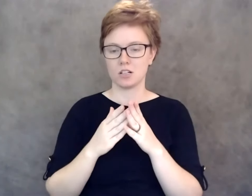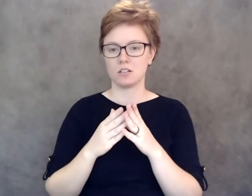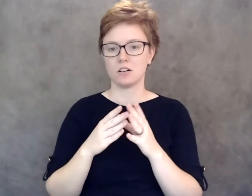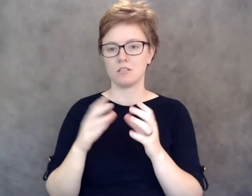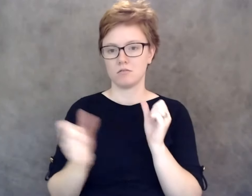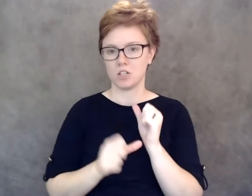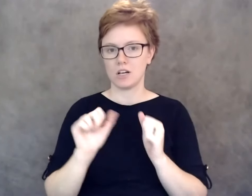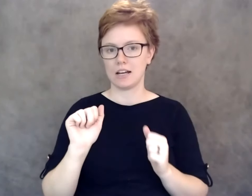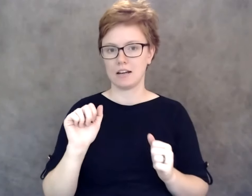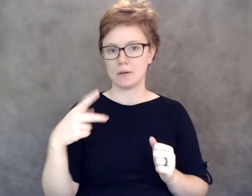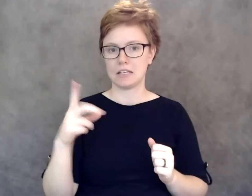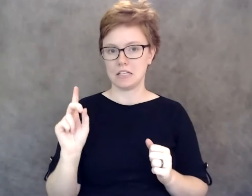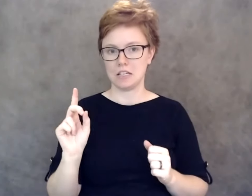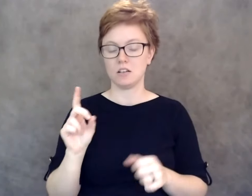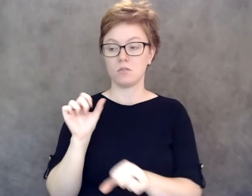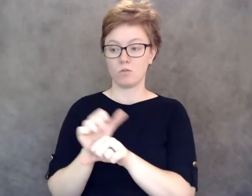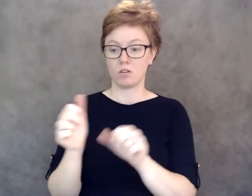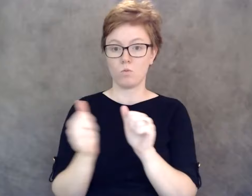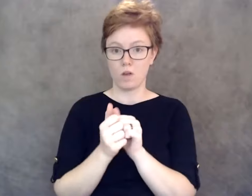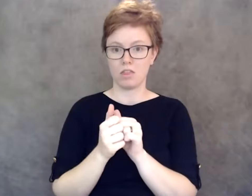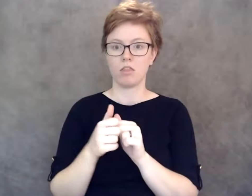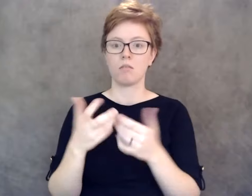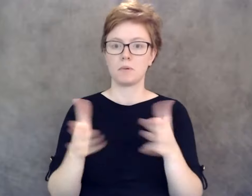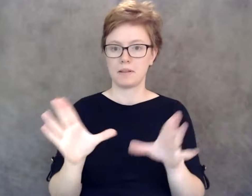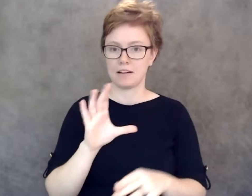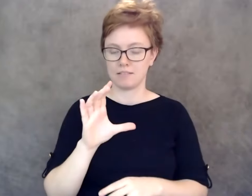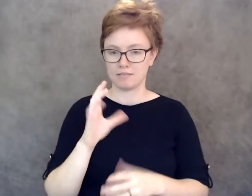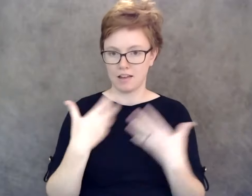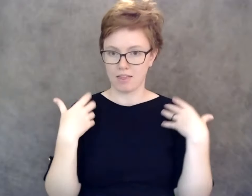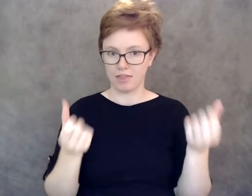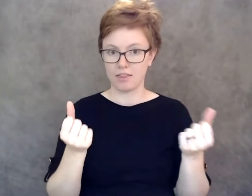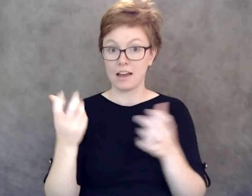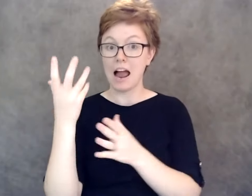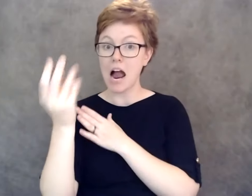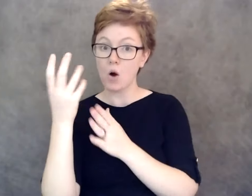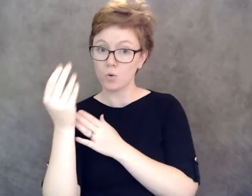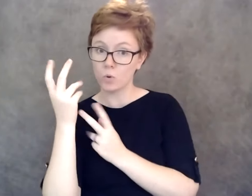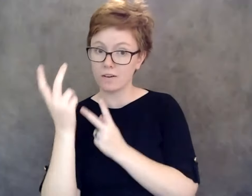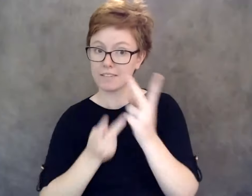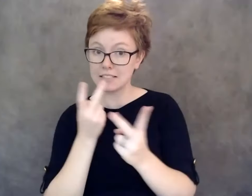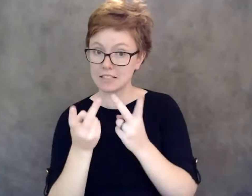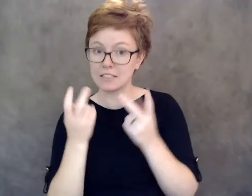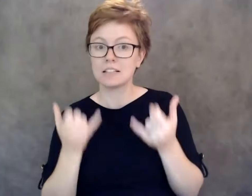public health and, outdoor visits are now being allowed in those facilities